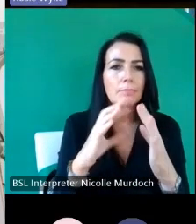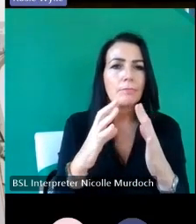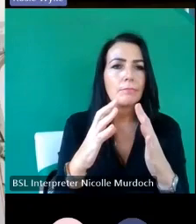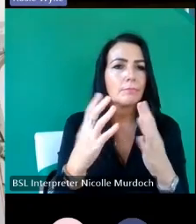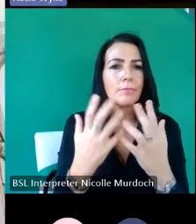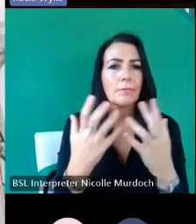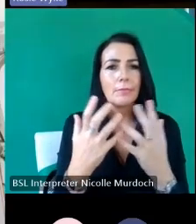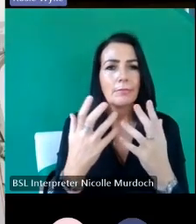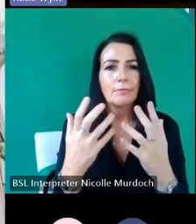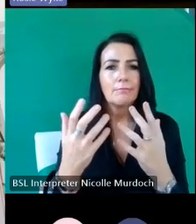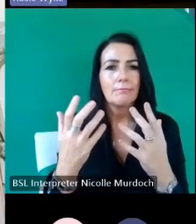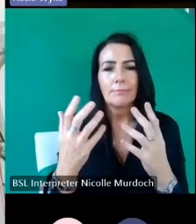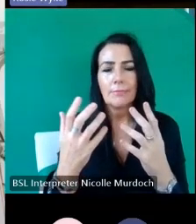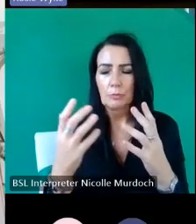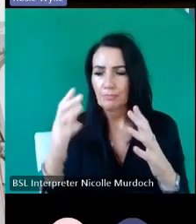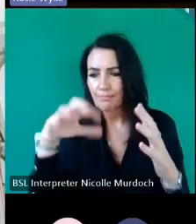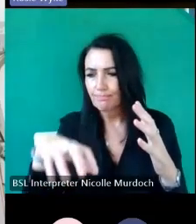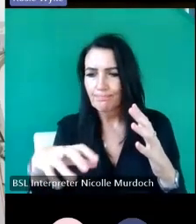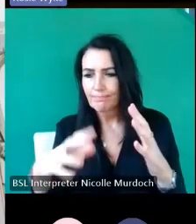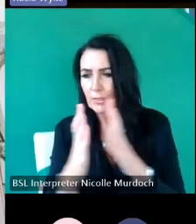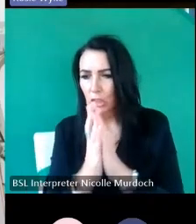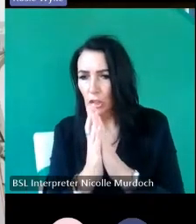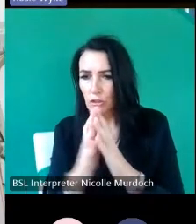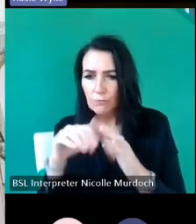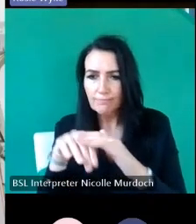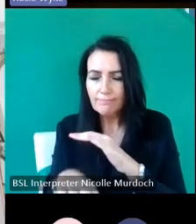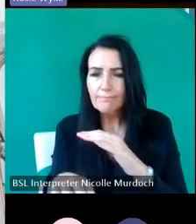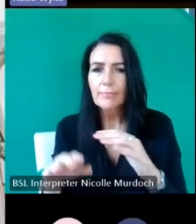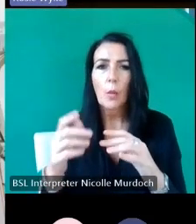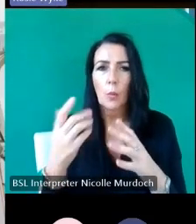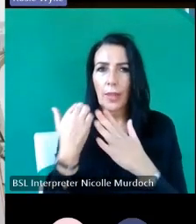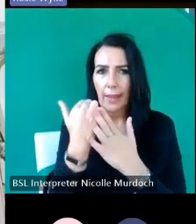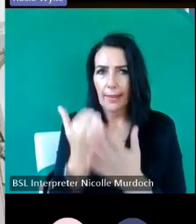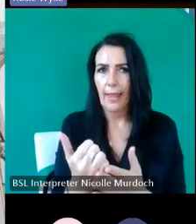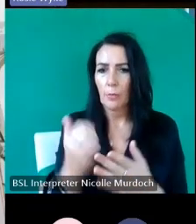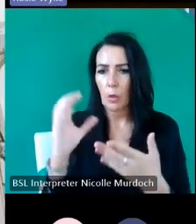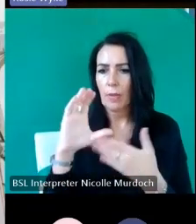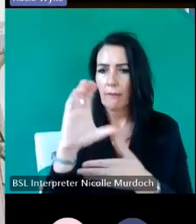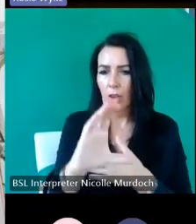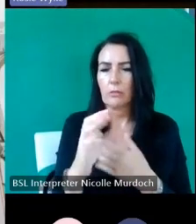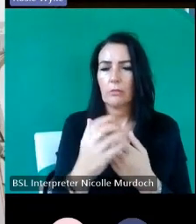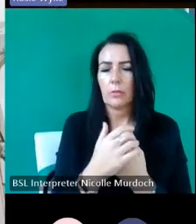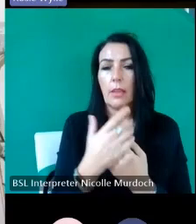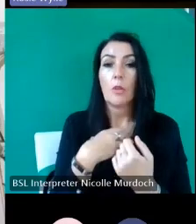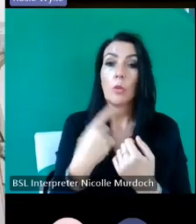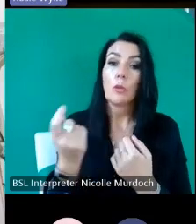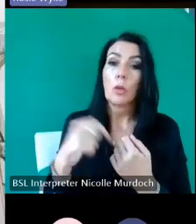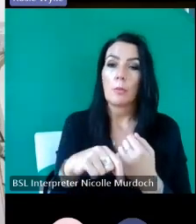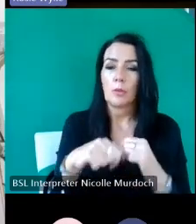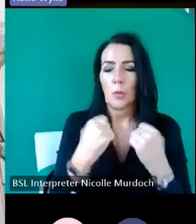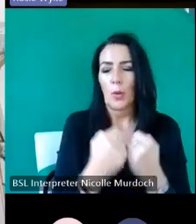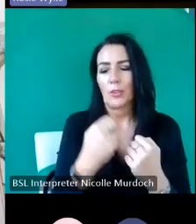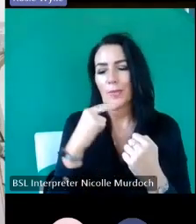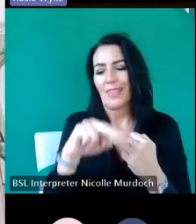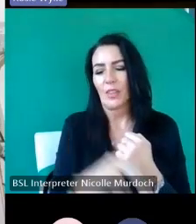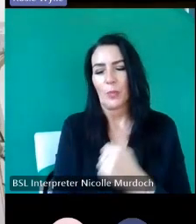buildings and reusing them that's exactly what we can help you do at the architectural Heritage fund so if you want to do that come along to our Workshop this afternoon our whole remit